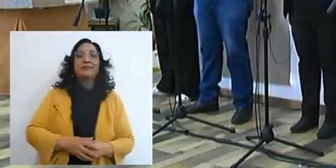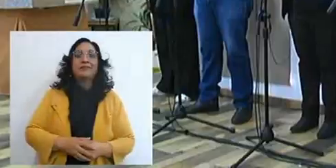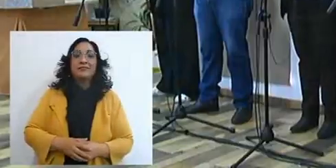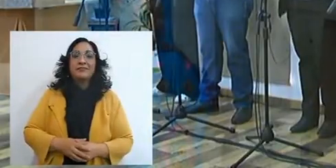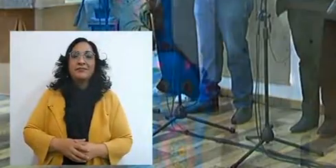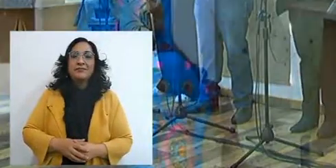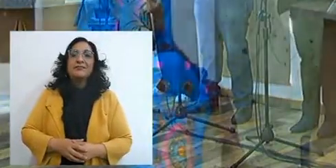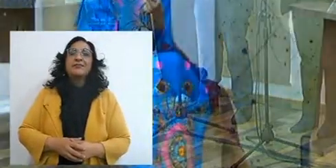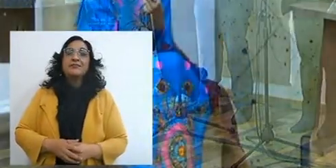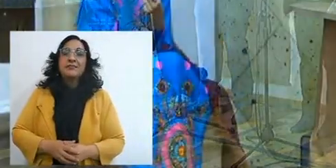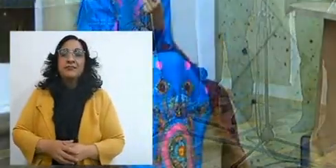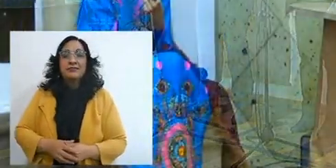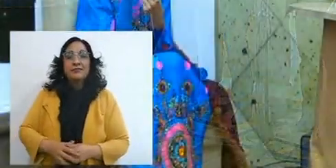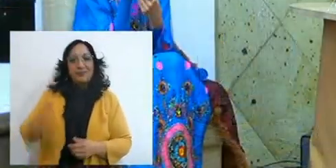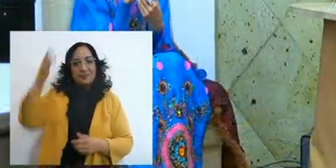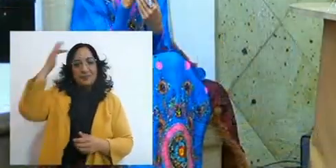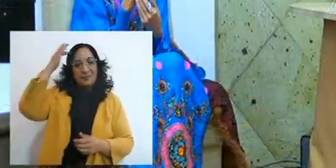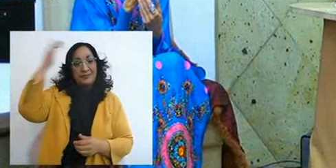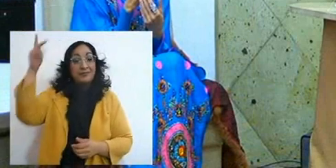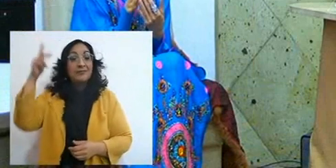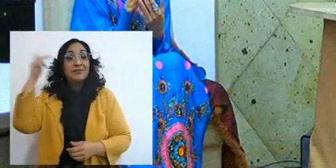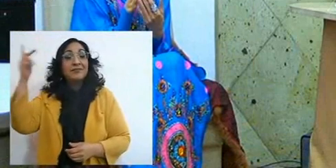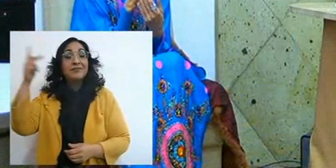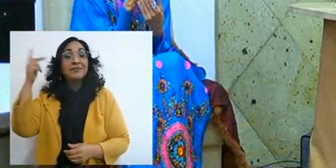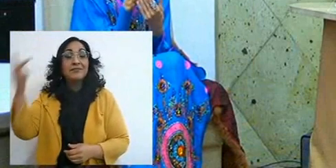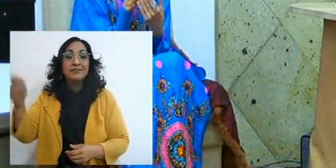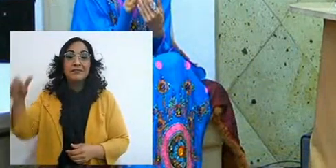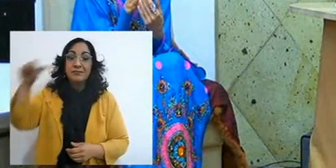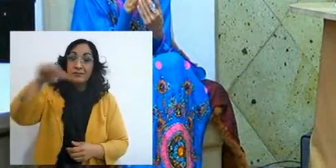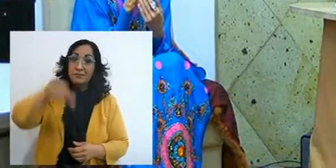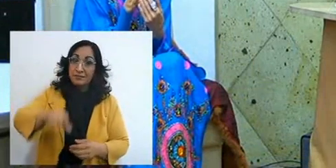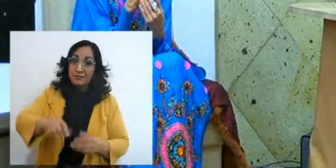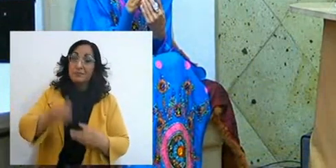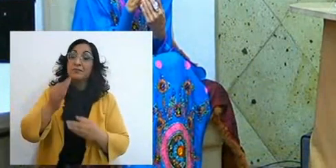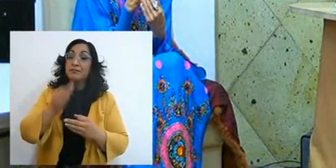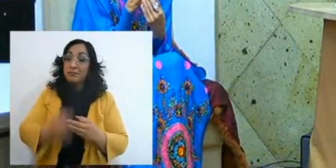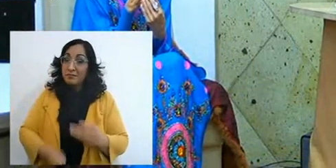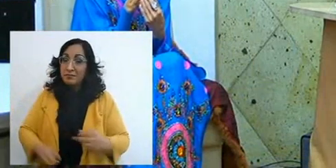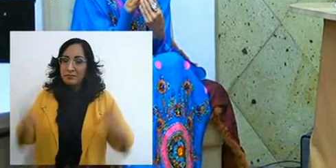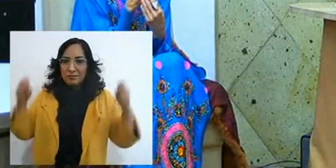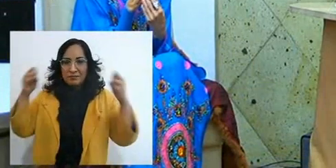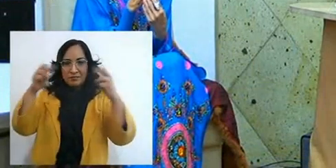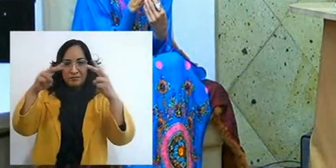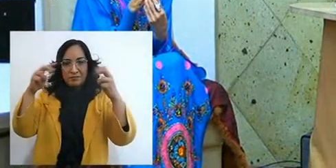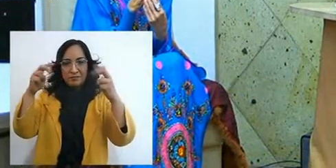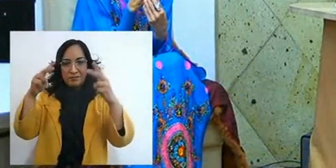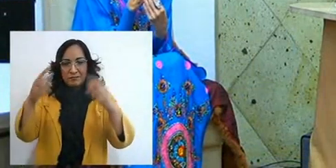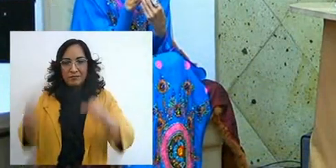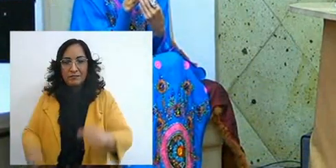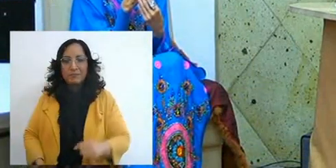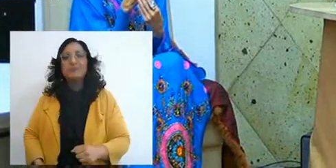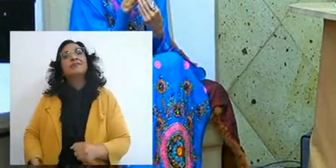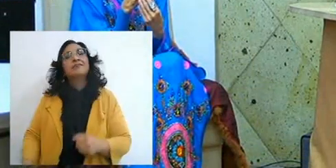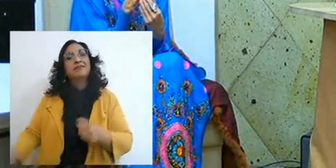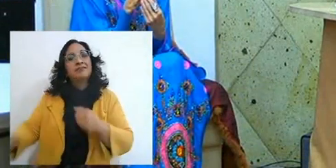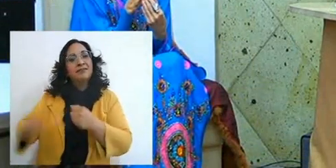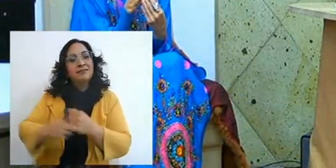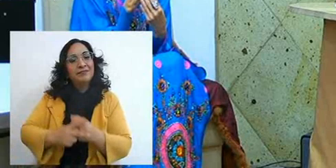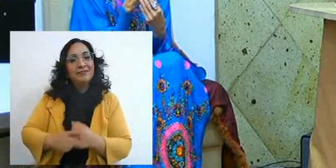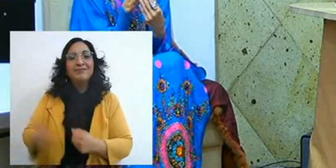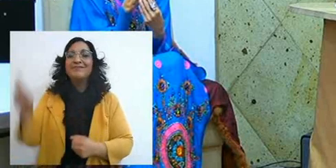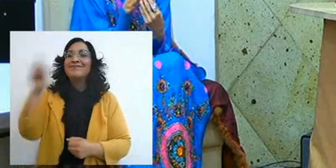Well, that's how it is, holy town, today we finished, see you next Sunday,